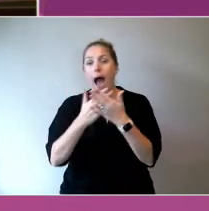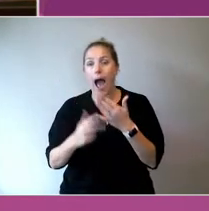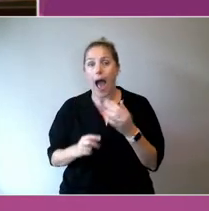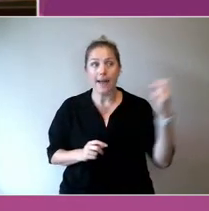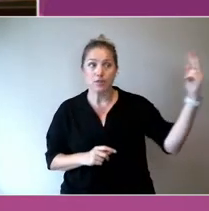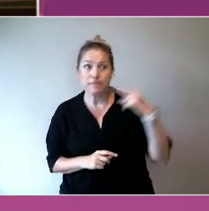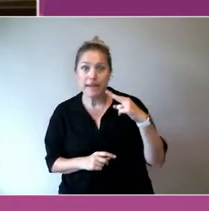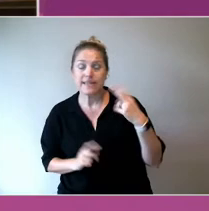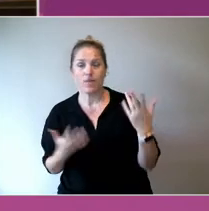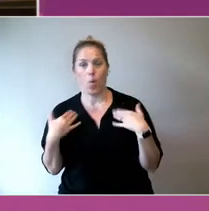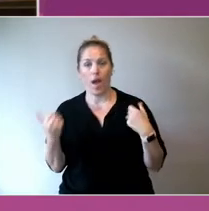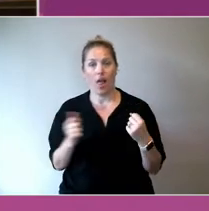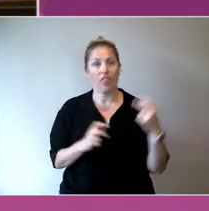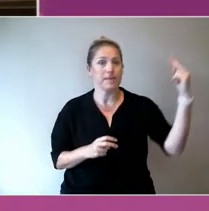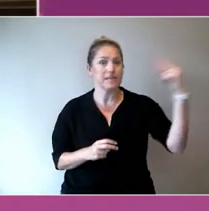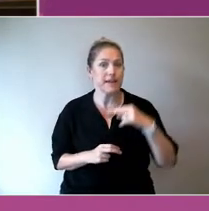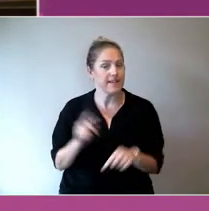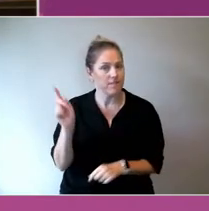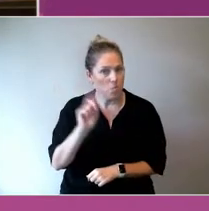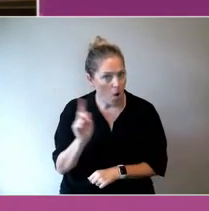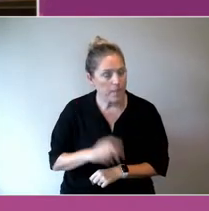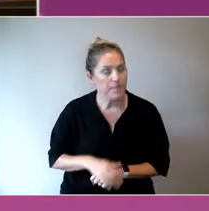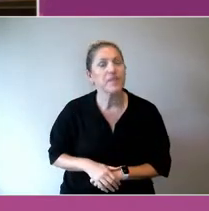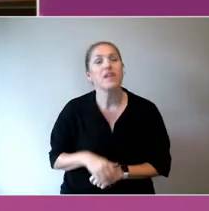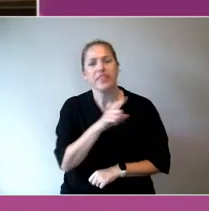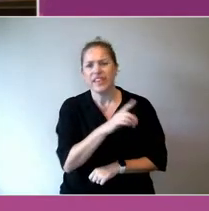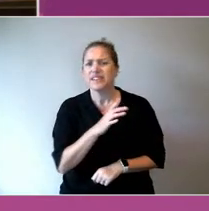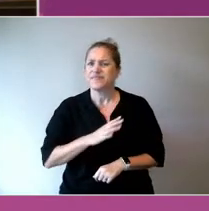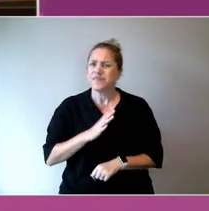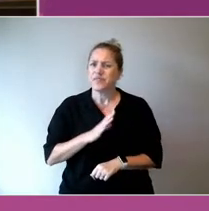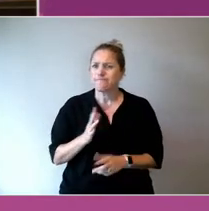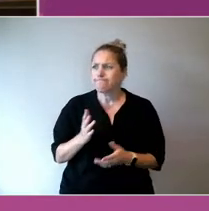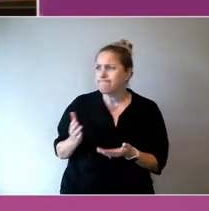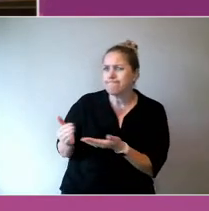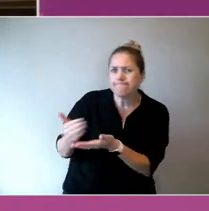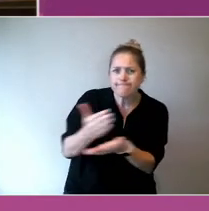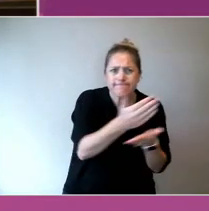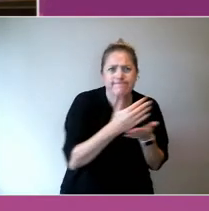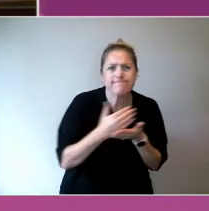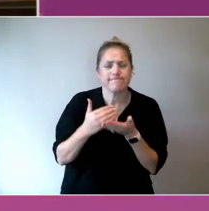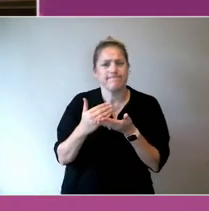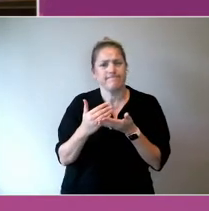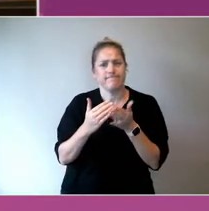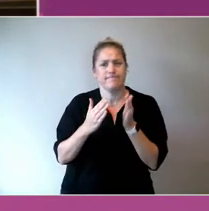perspective, to almost curate some markets as well.